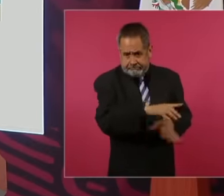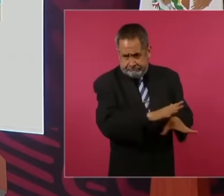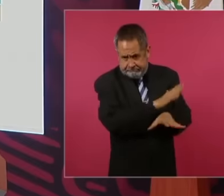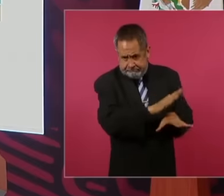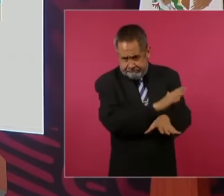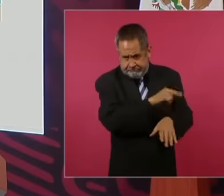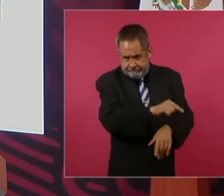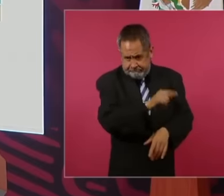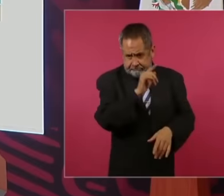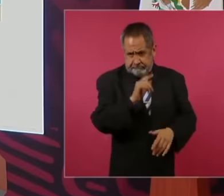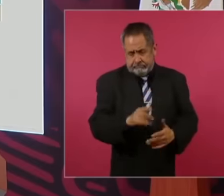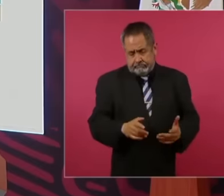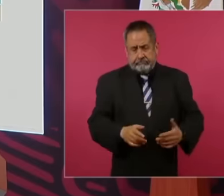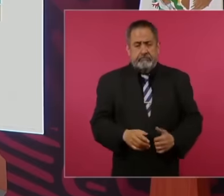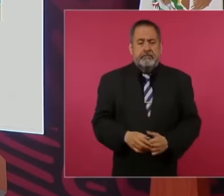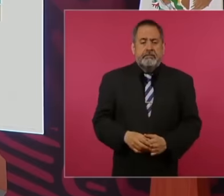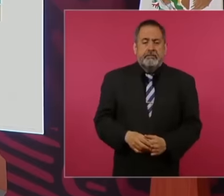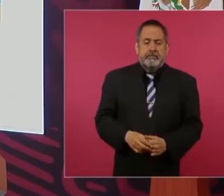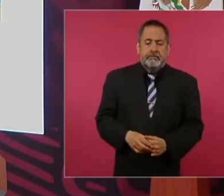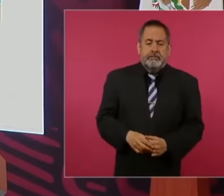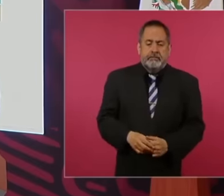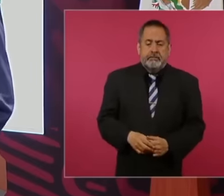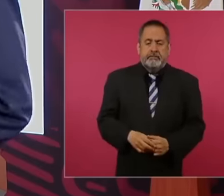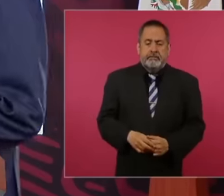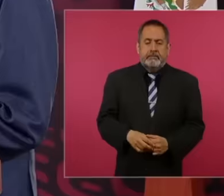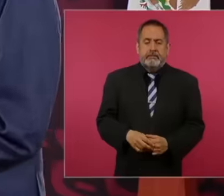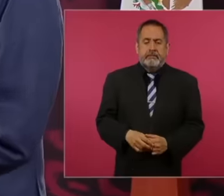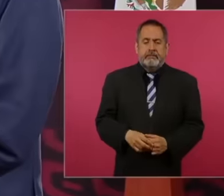and